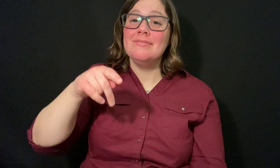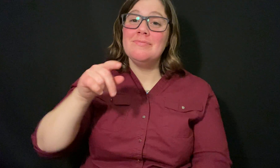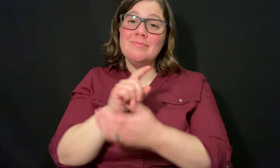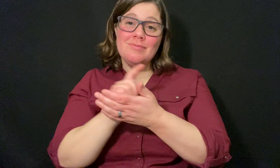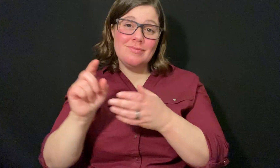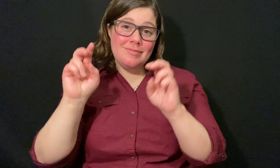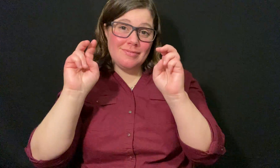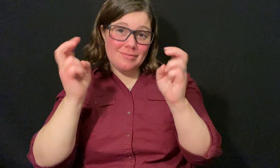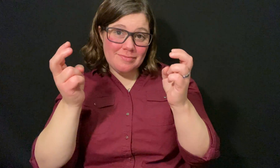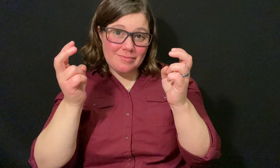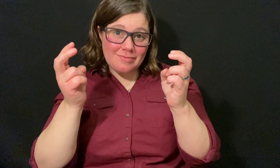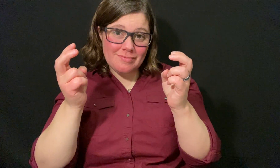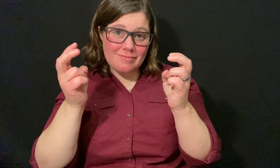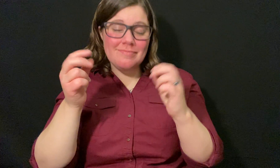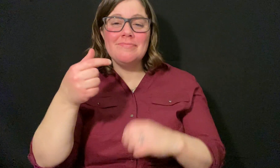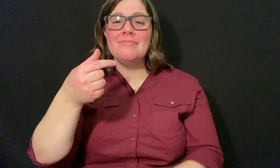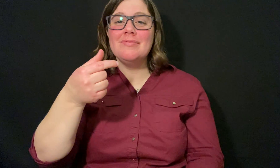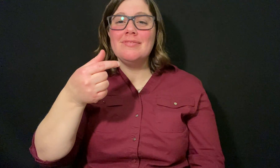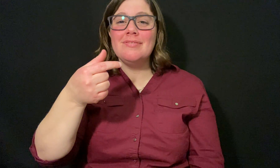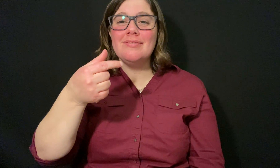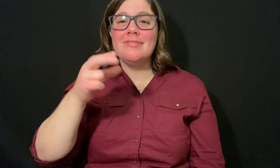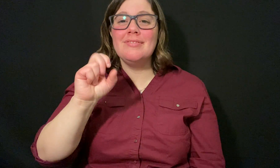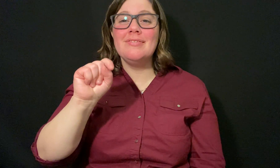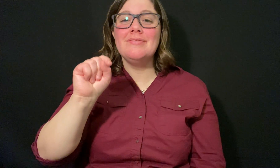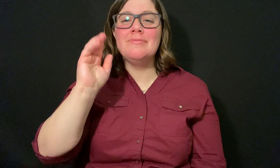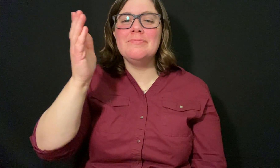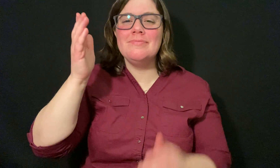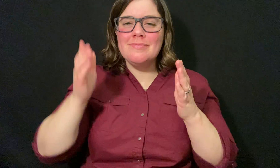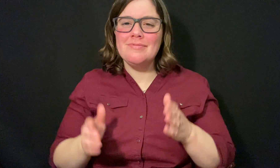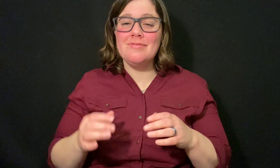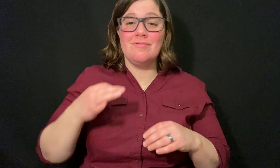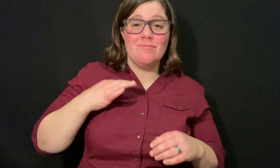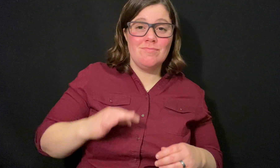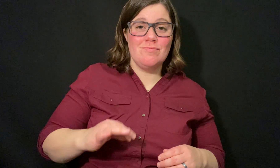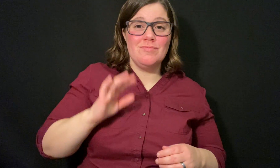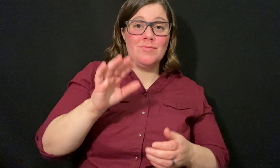"Guest Speaker Benefit Students, how and why?"